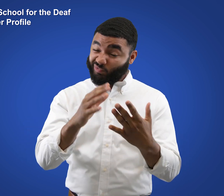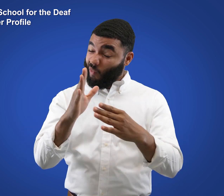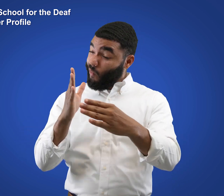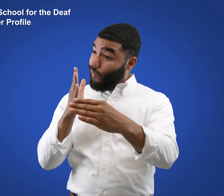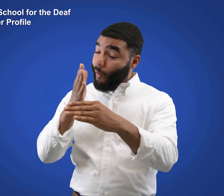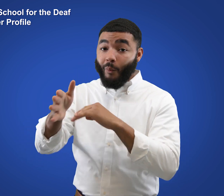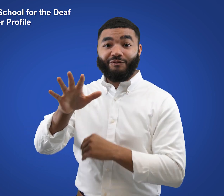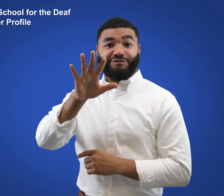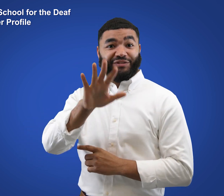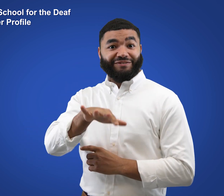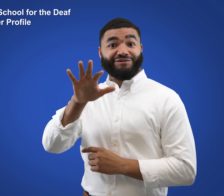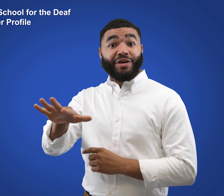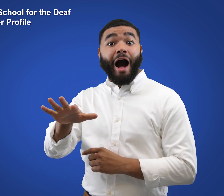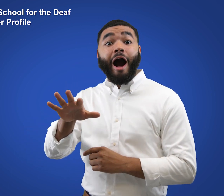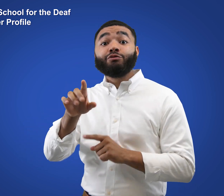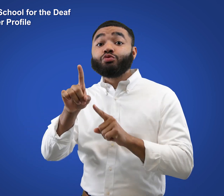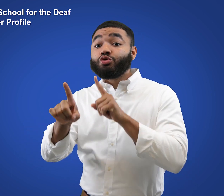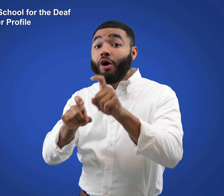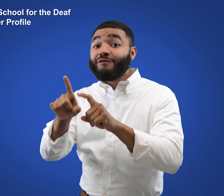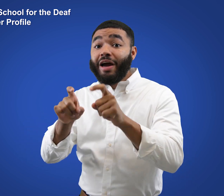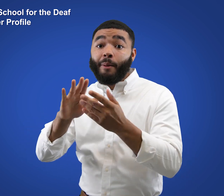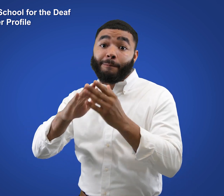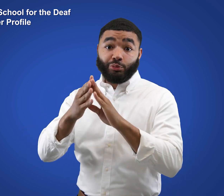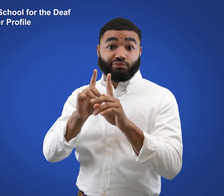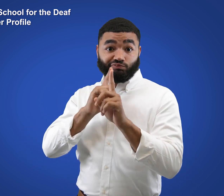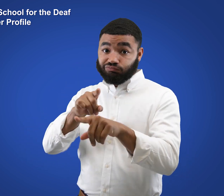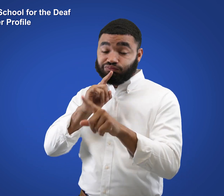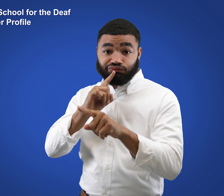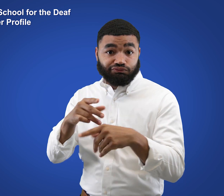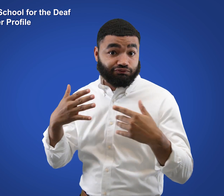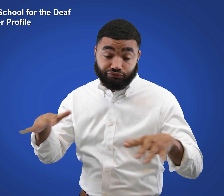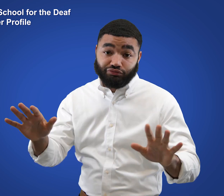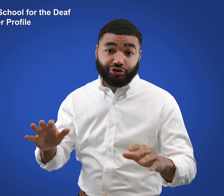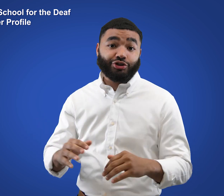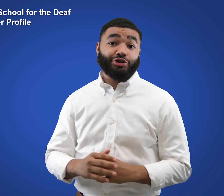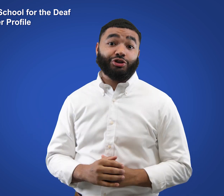and more than 55 responses to the community survey.